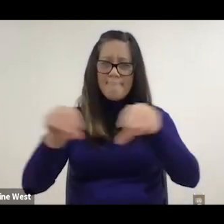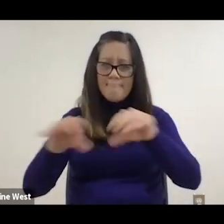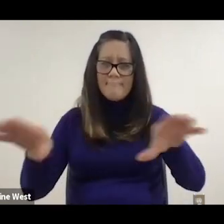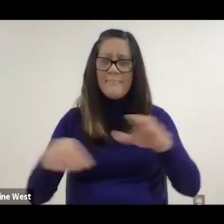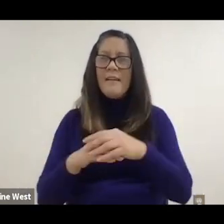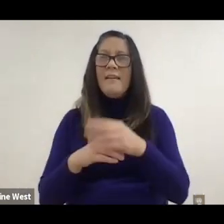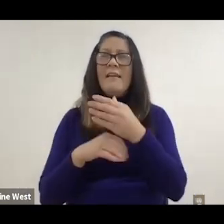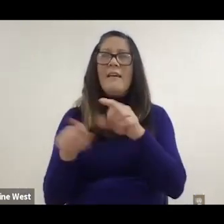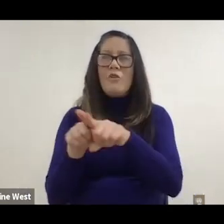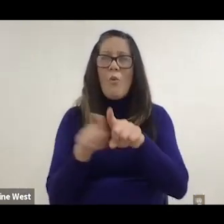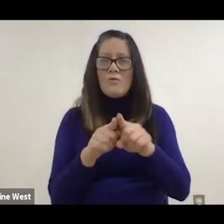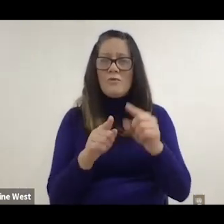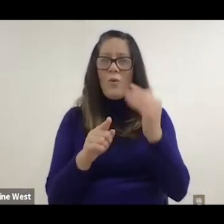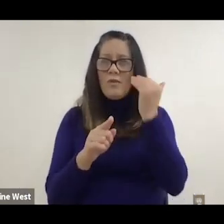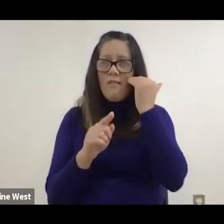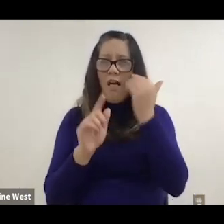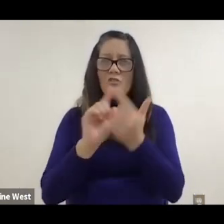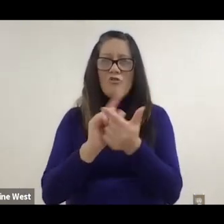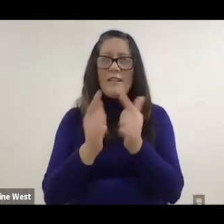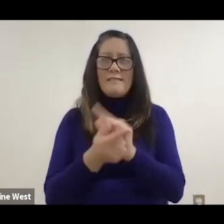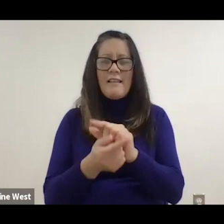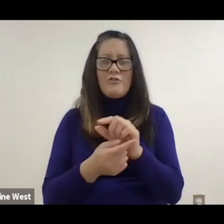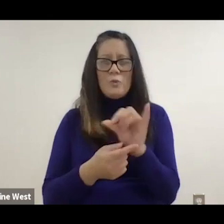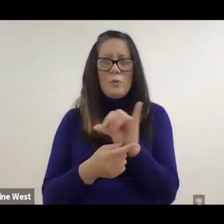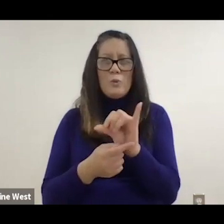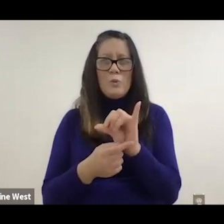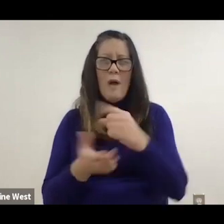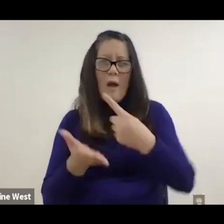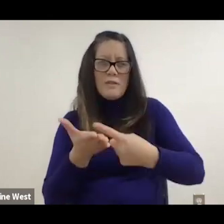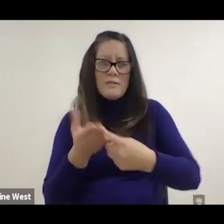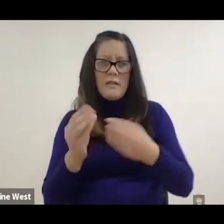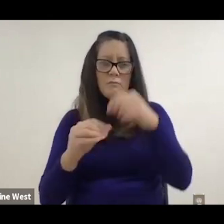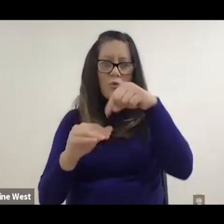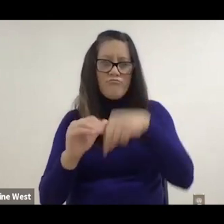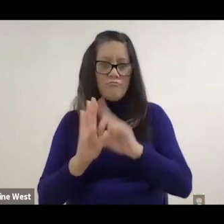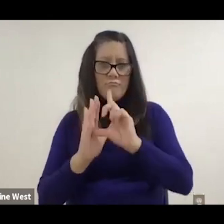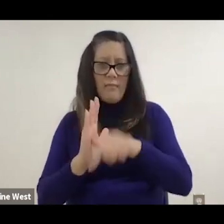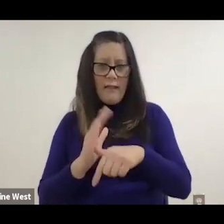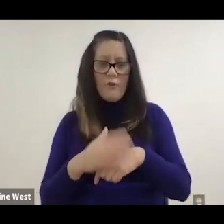and I'll pick up on the dissemination of knowledge translation a little